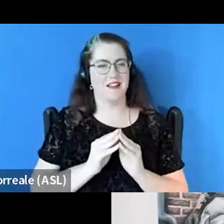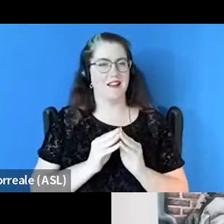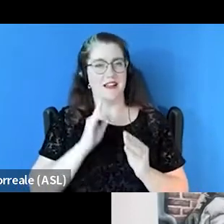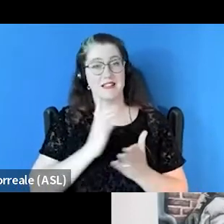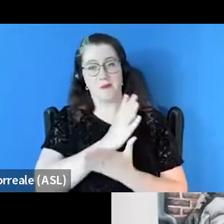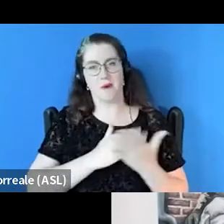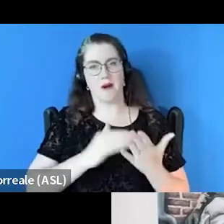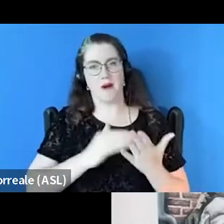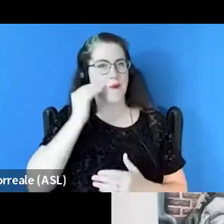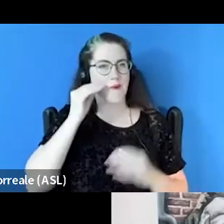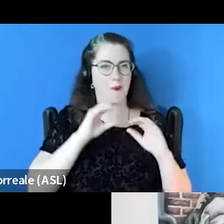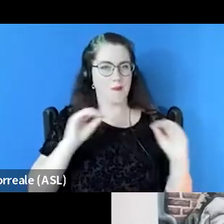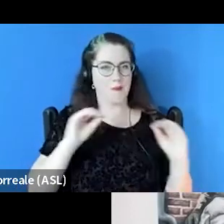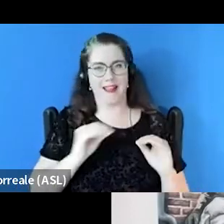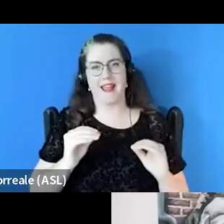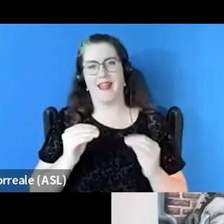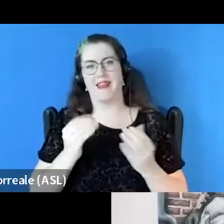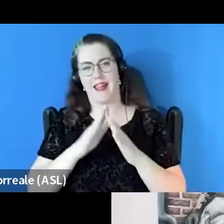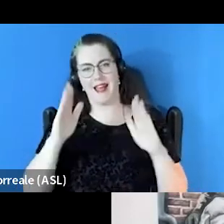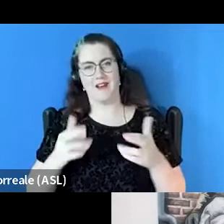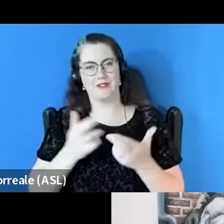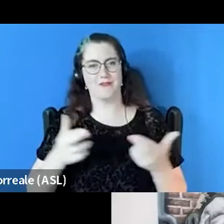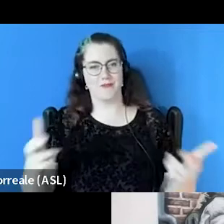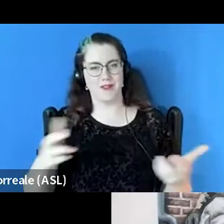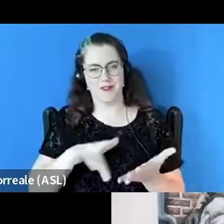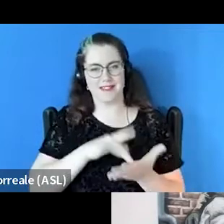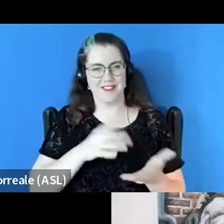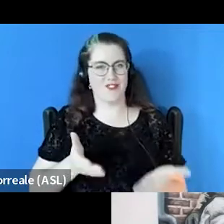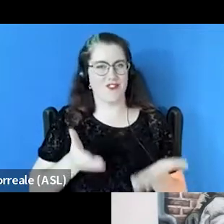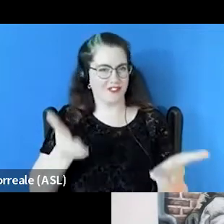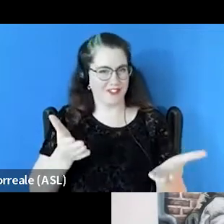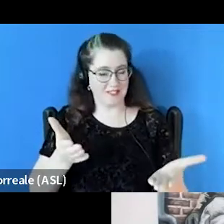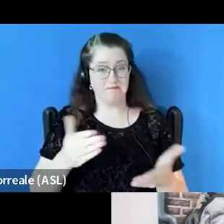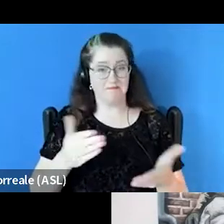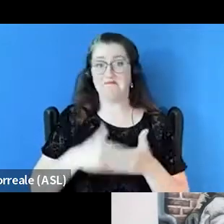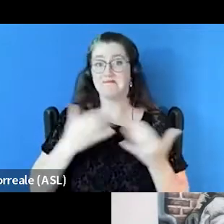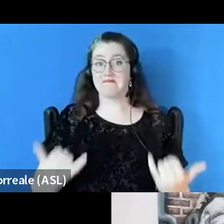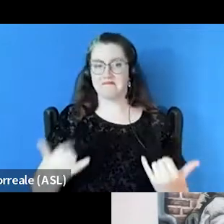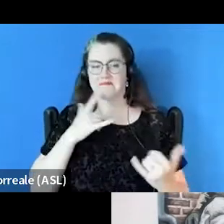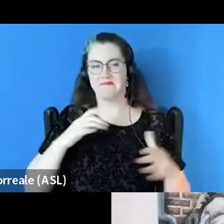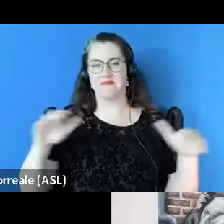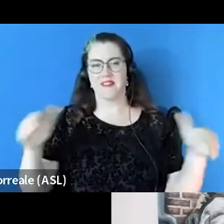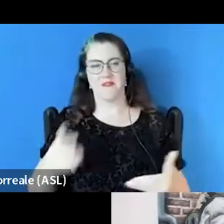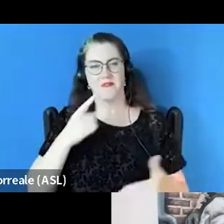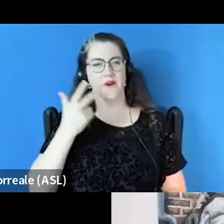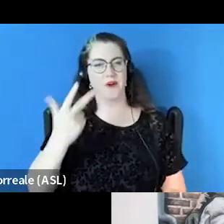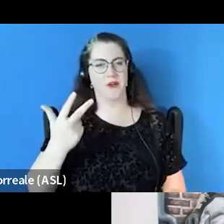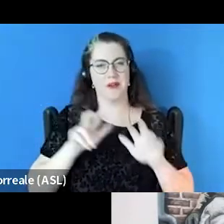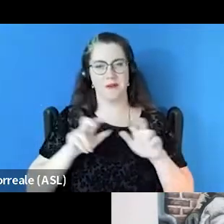Homeless and Housing Resource Center offerings. All right, next I am pleased to introduce you to the three panelists I'm joined by,